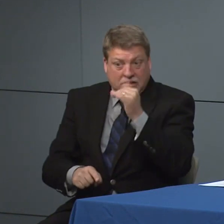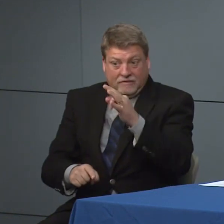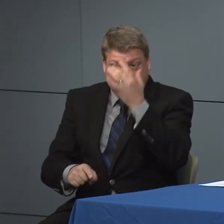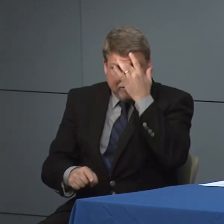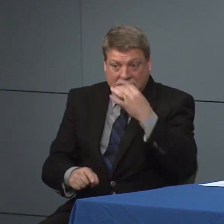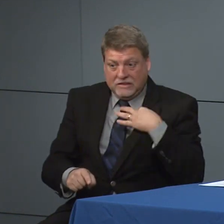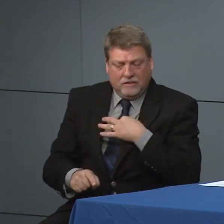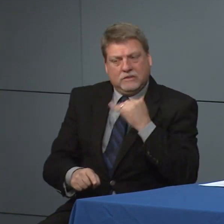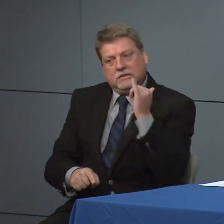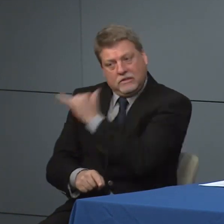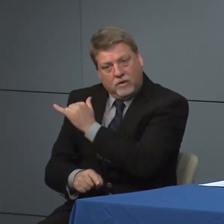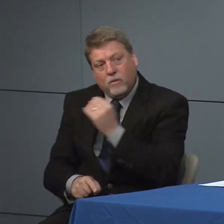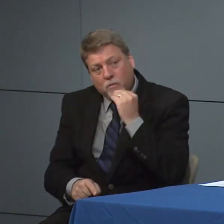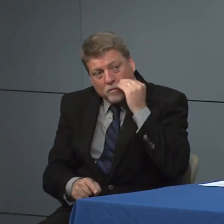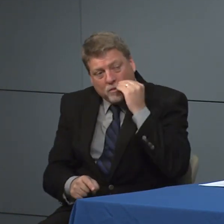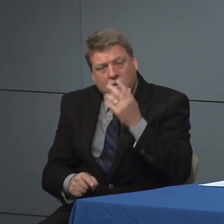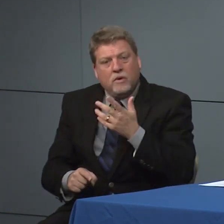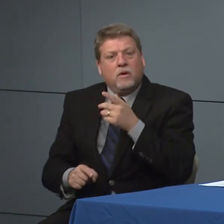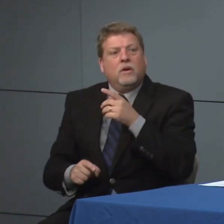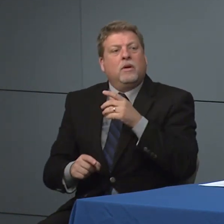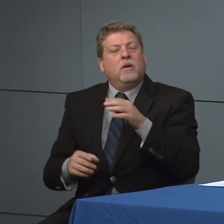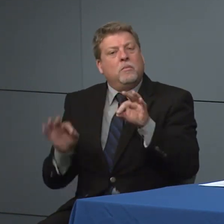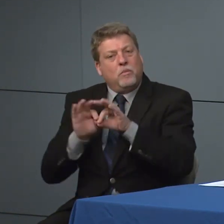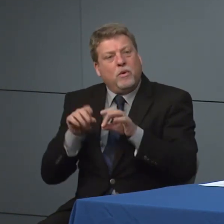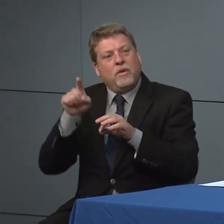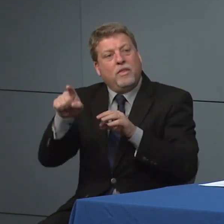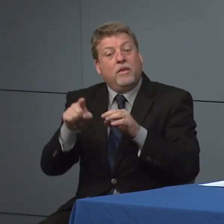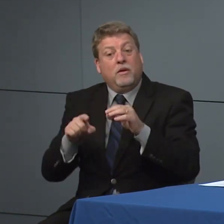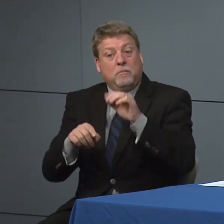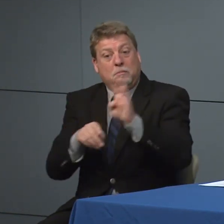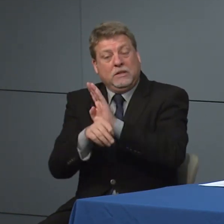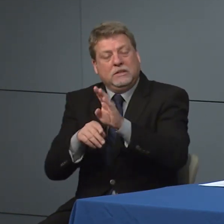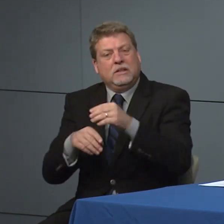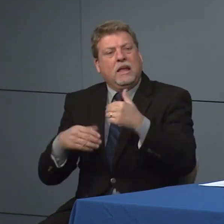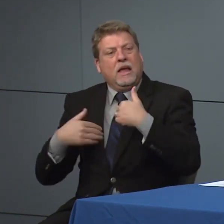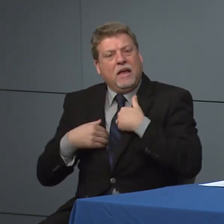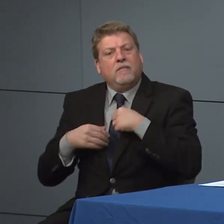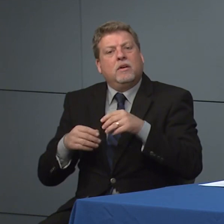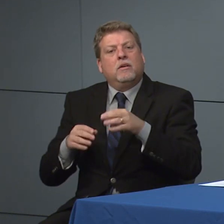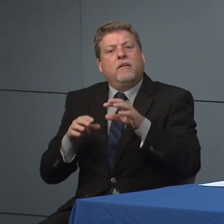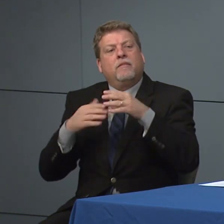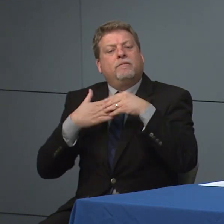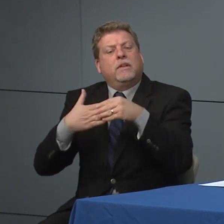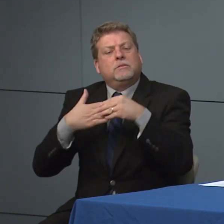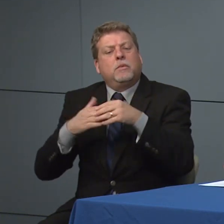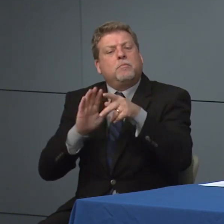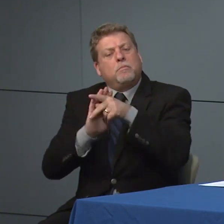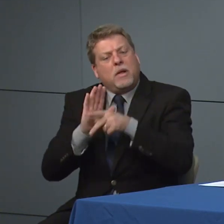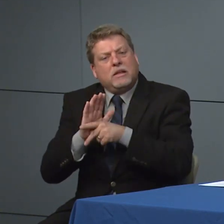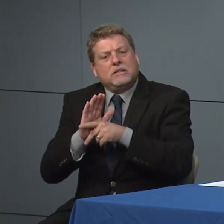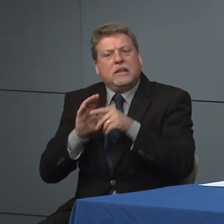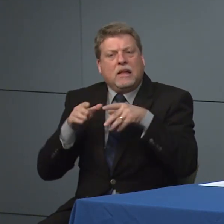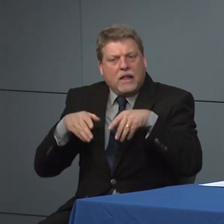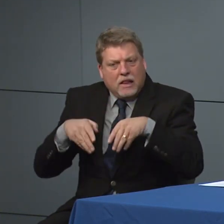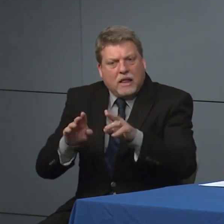flexible absentee policies. So the same thing applies to our other businesses, especially a public facing